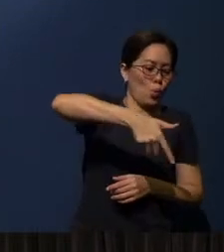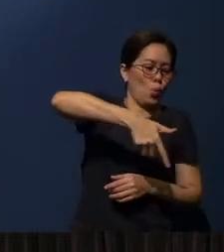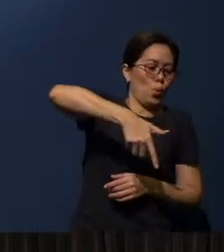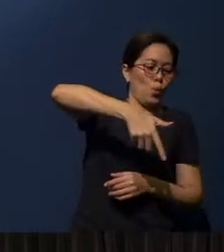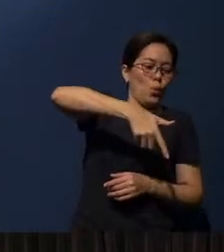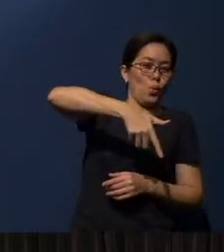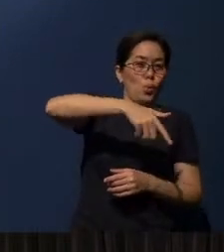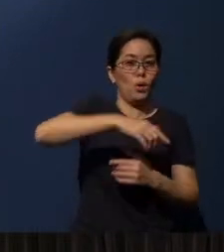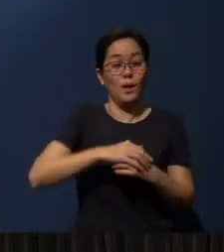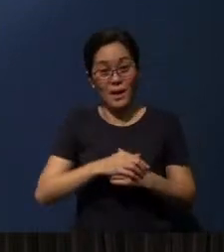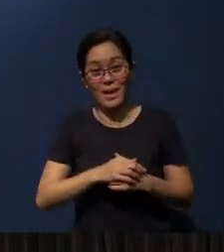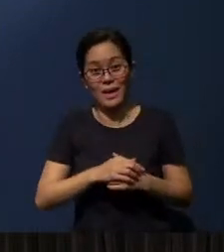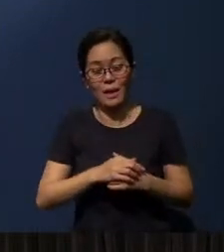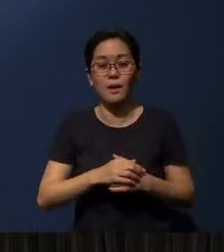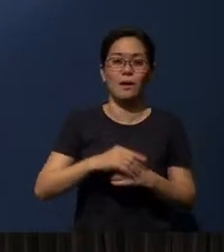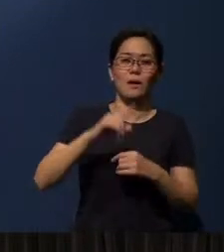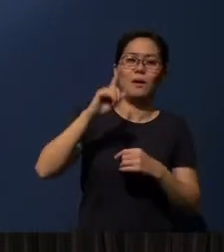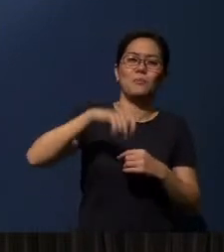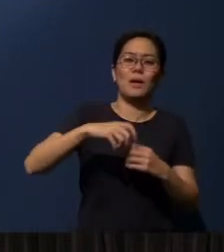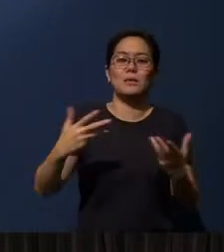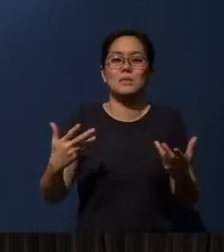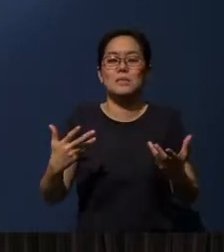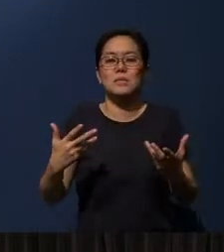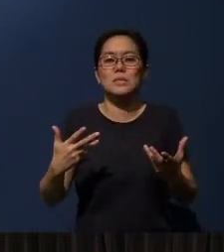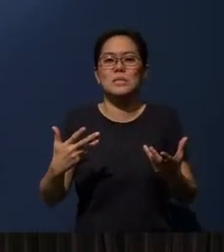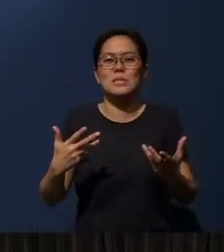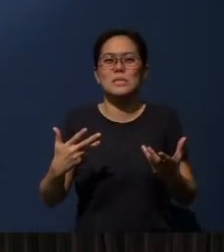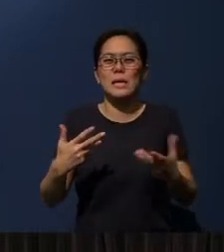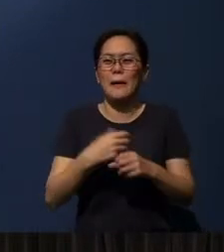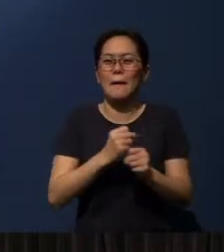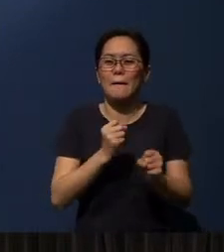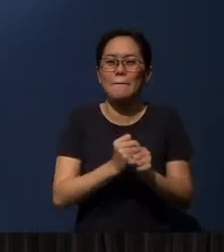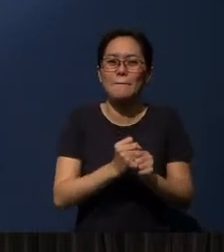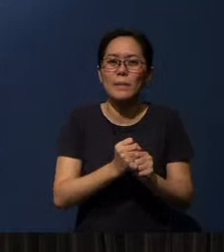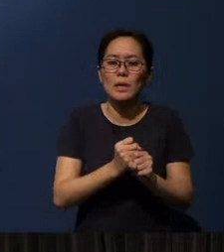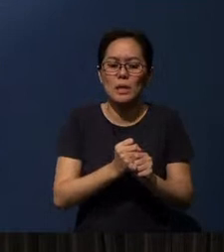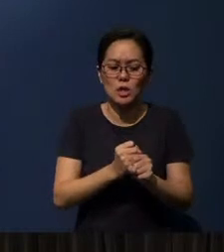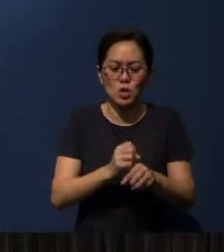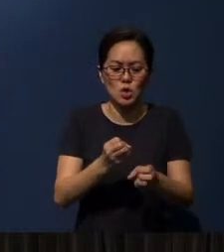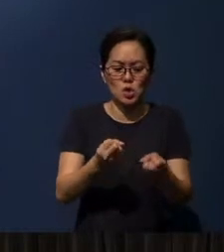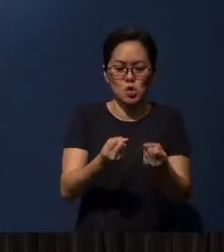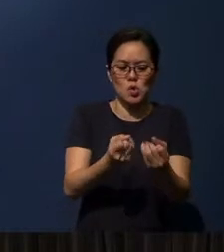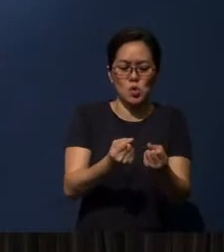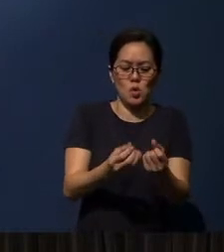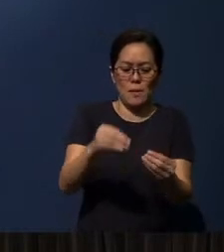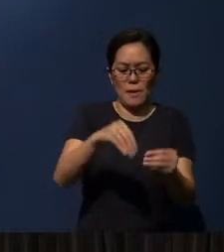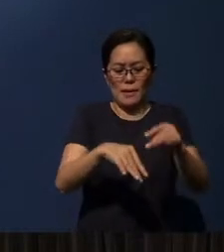You need to, you know, work on the soil. You need to put nutrients onto it.